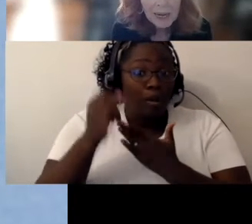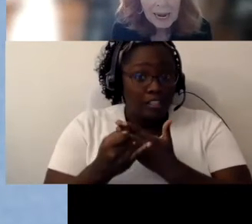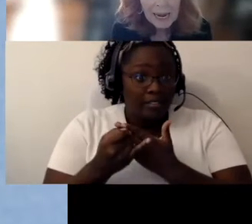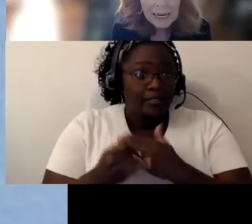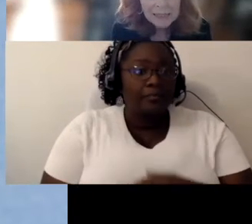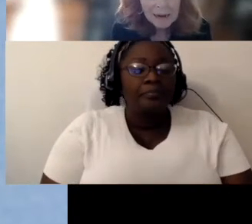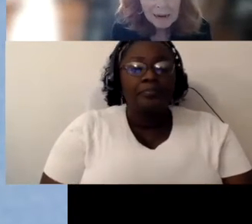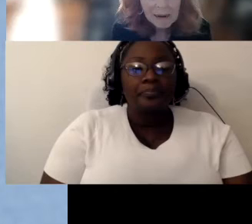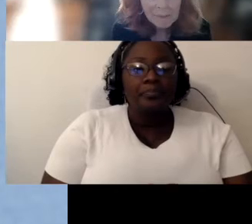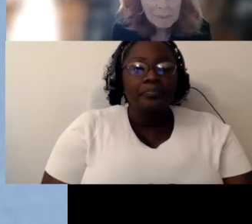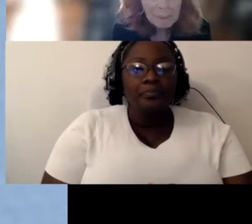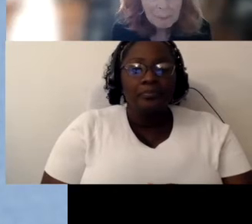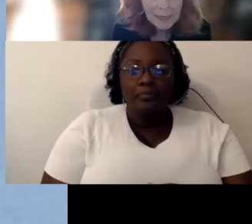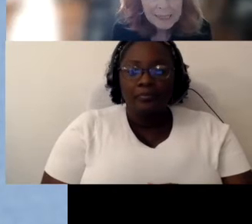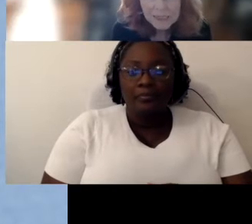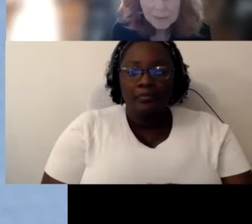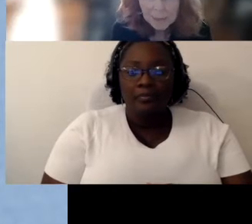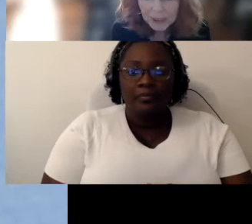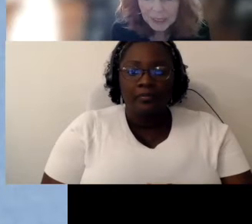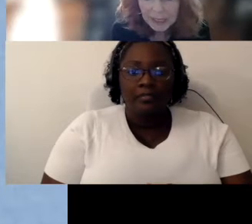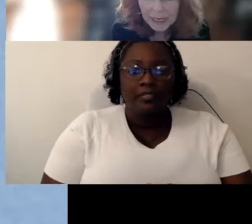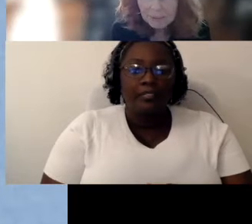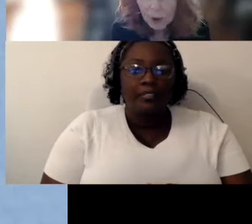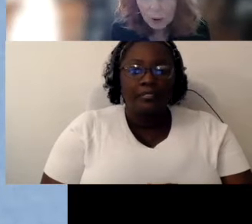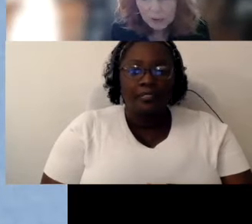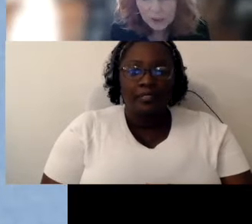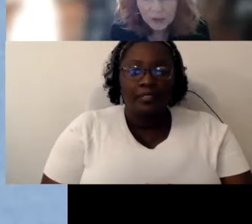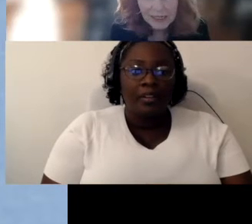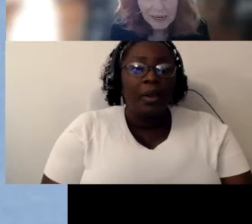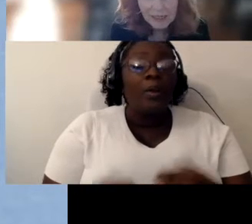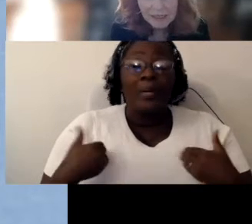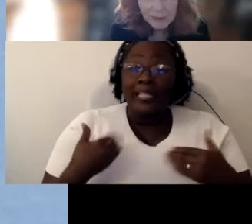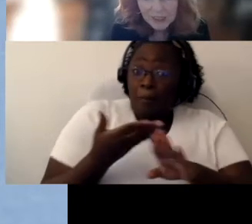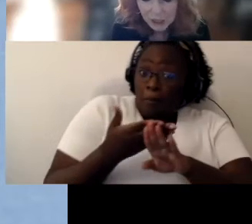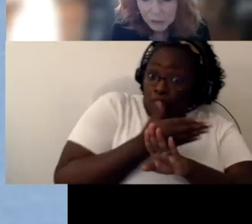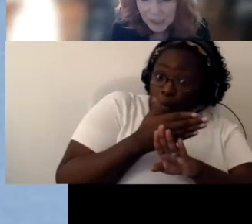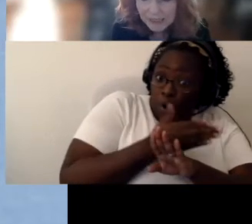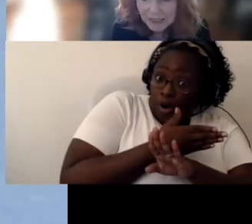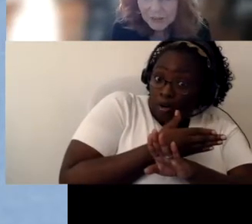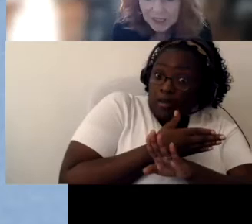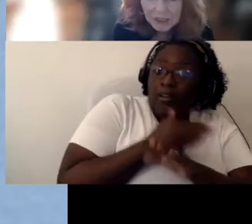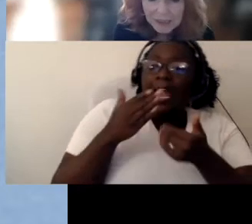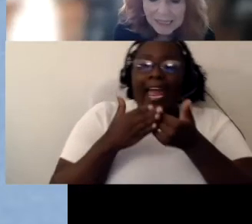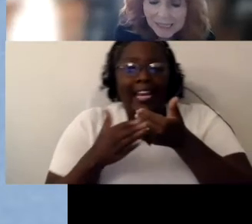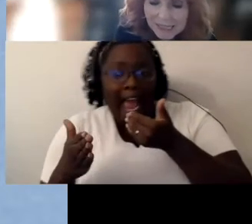they had um they did some pre and post so they got with a trained intervener